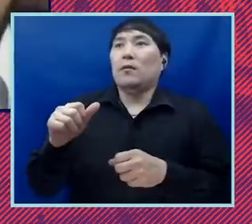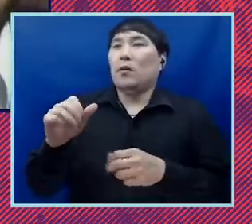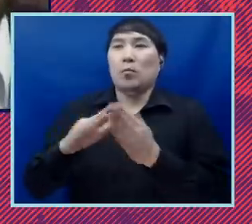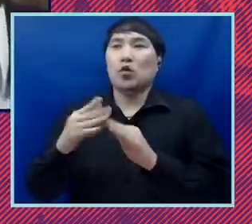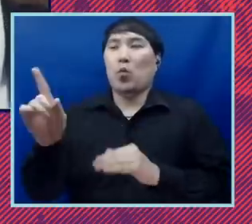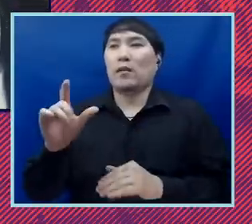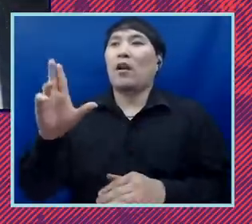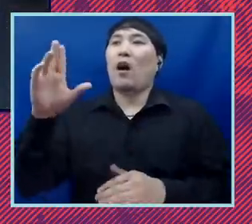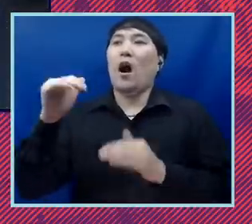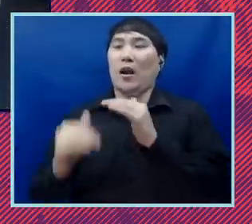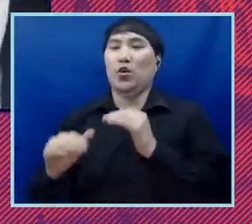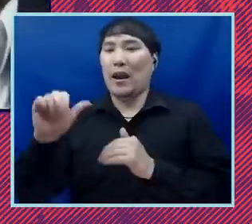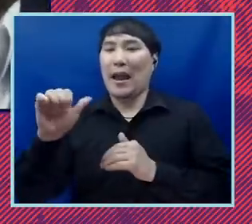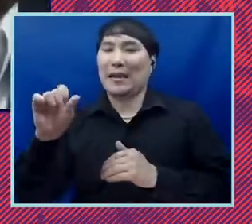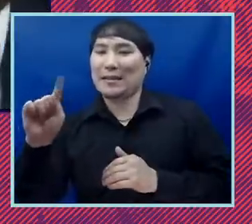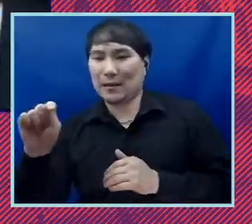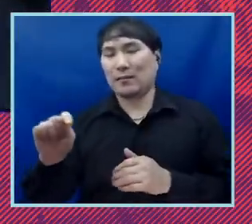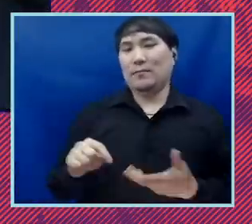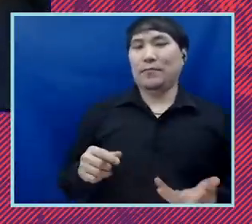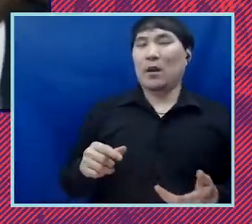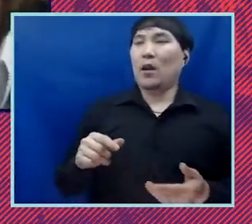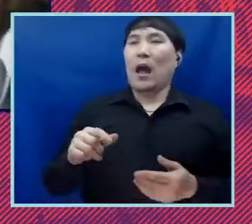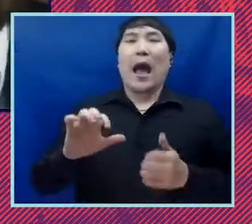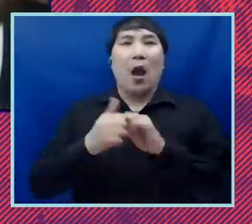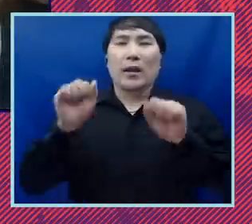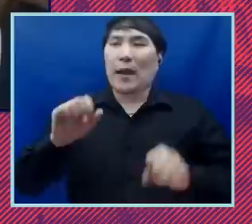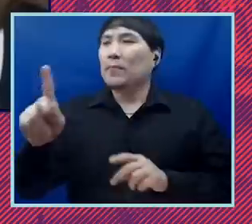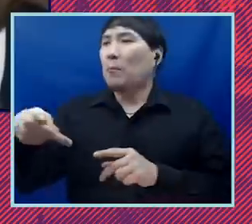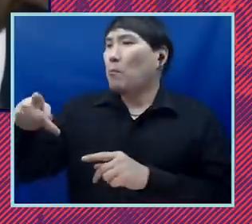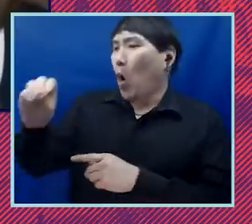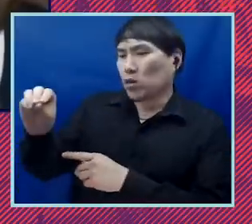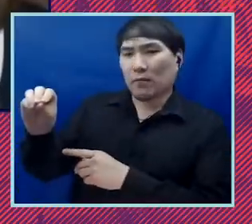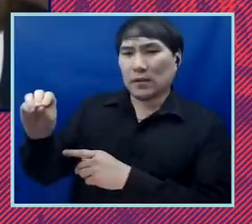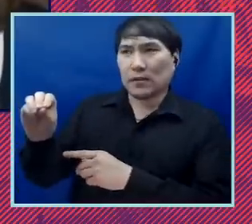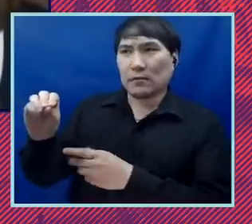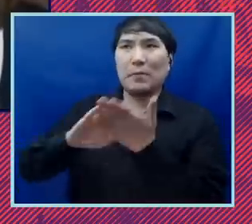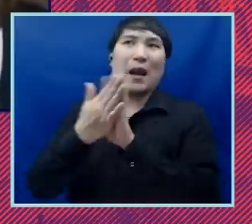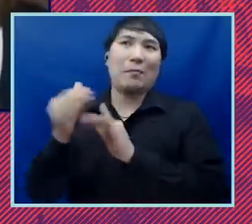give them a teaser so they can learn more about the post office as a banking institution in black